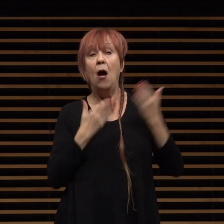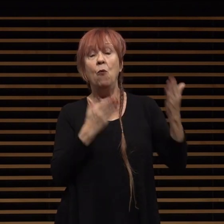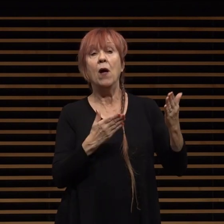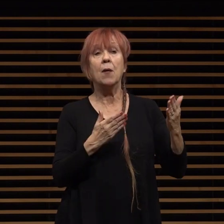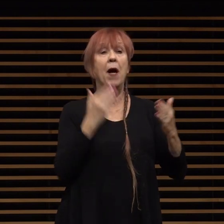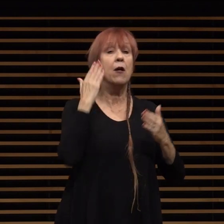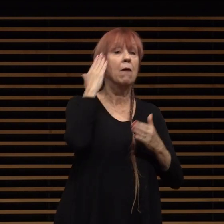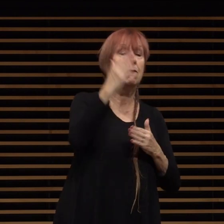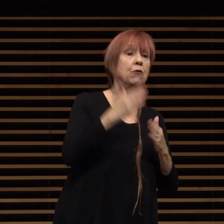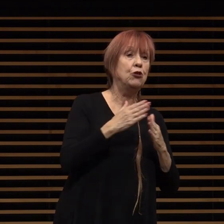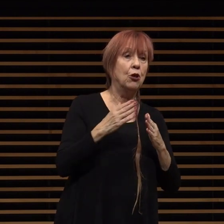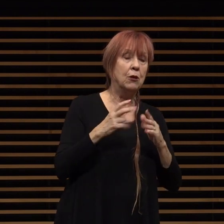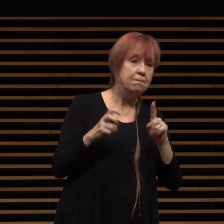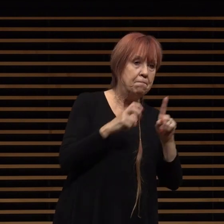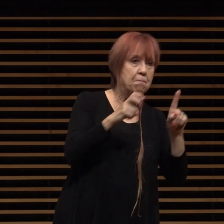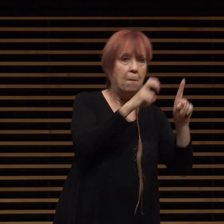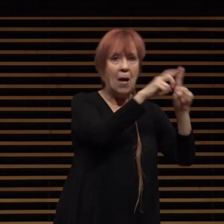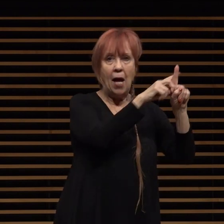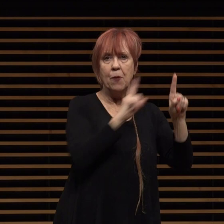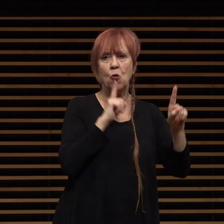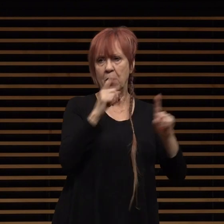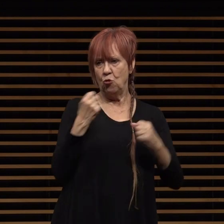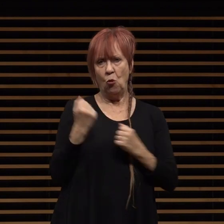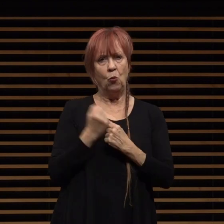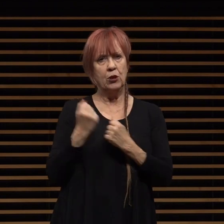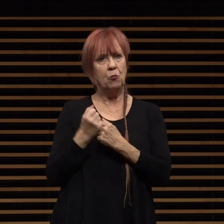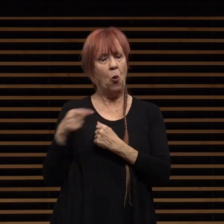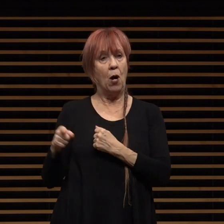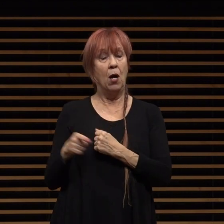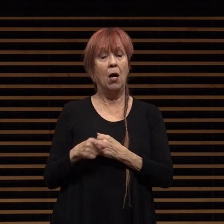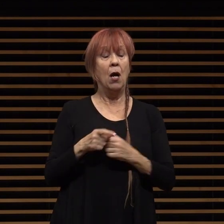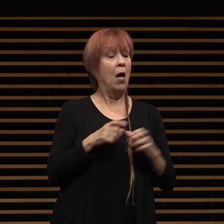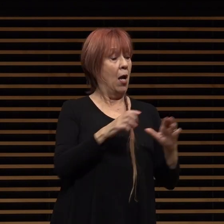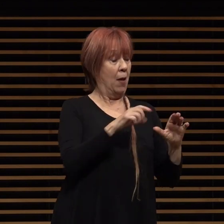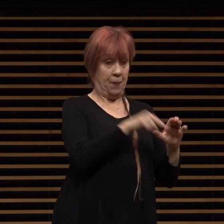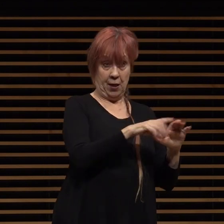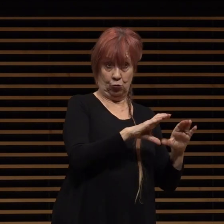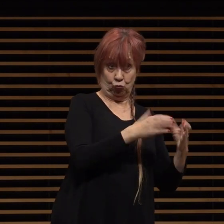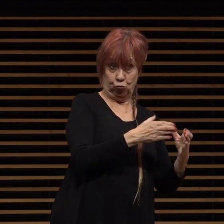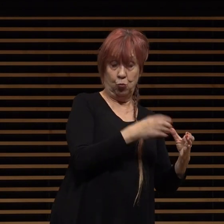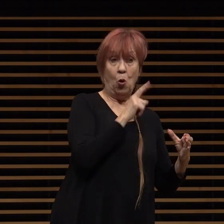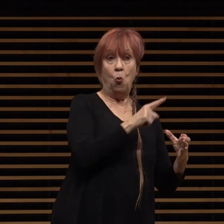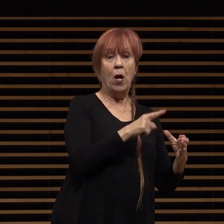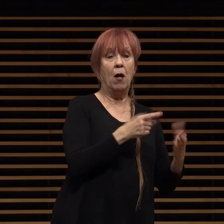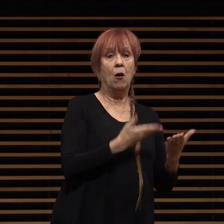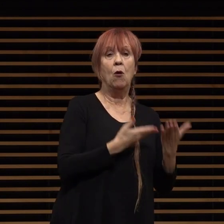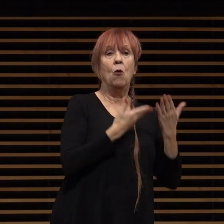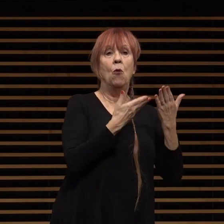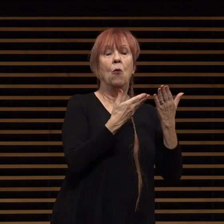support of our young children tax task force members will represent a